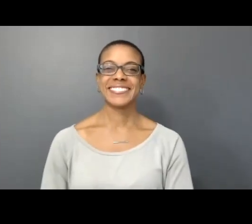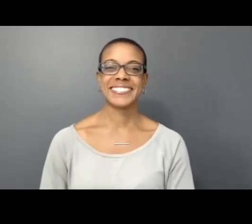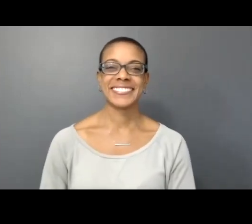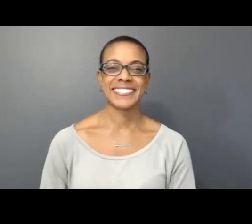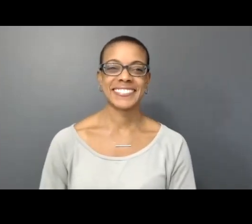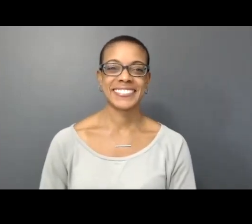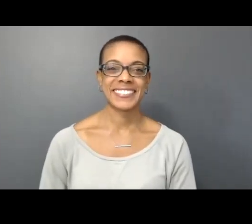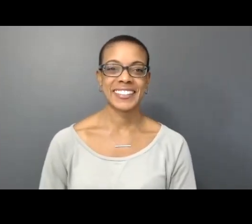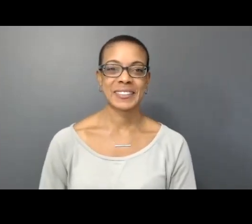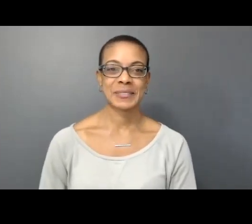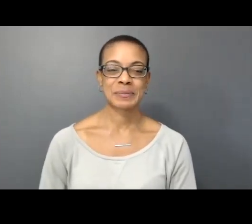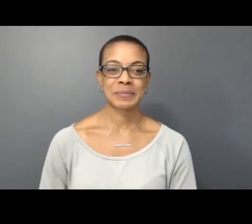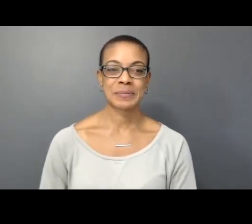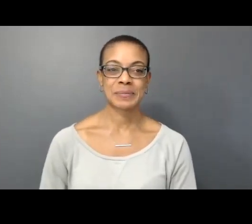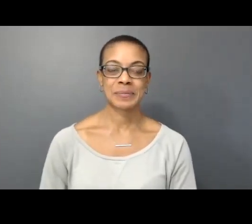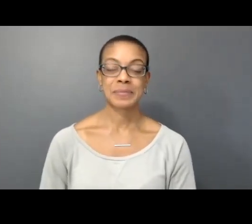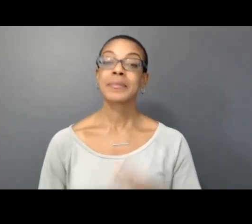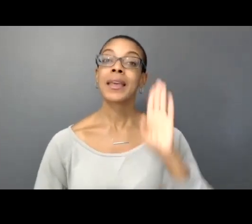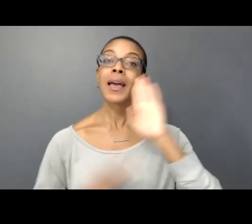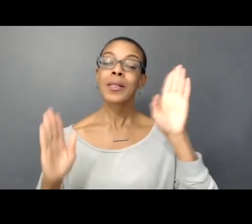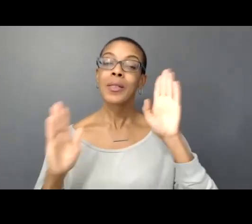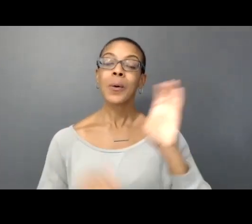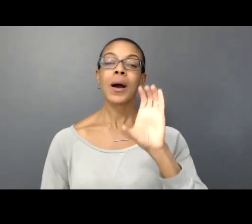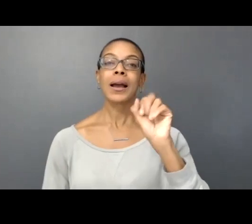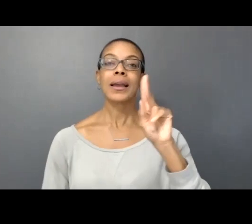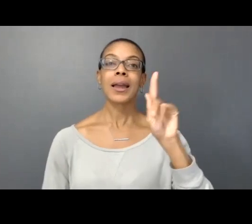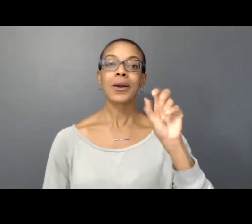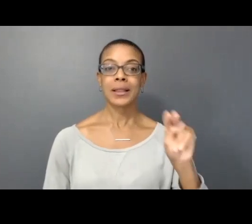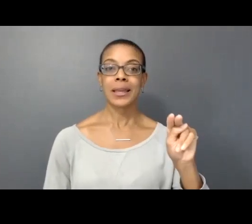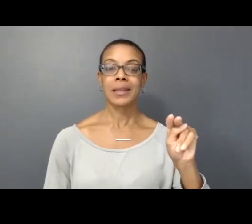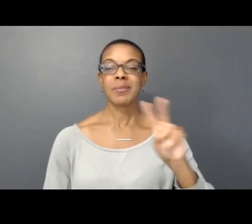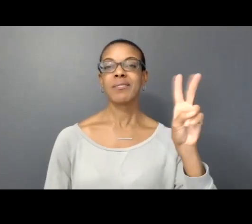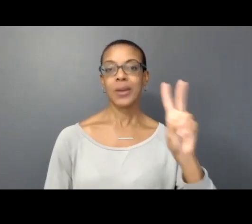Hello, my name is Caroline McCaull. I'm a Vancouver based interdisciplinary artist who